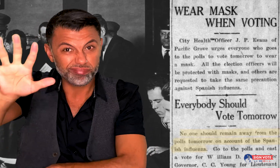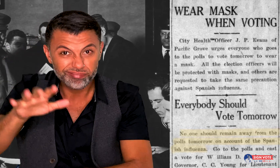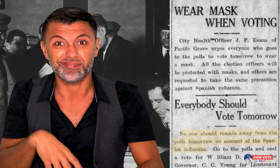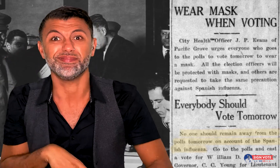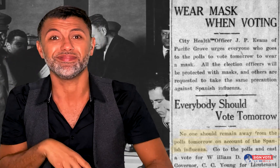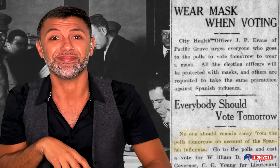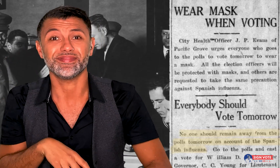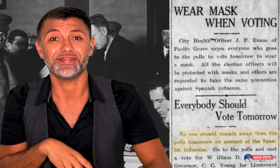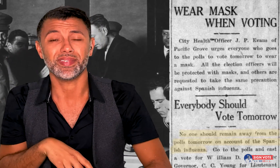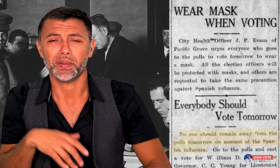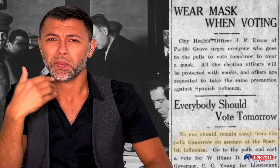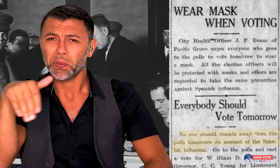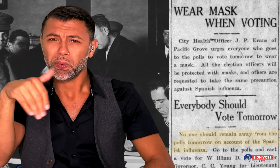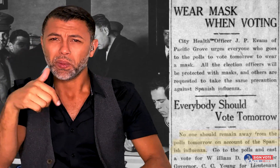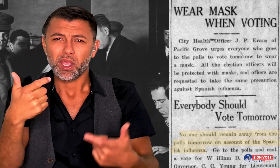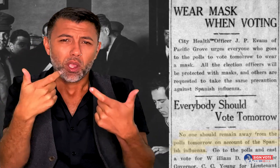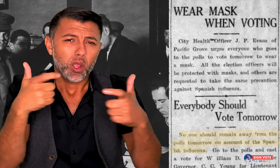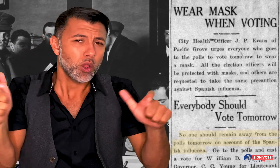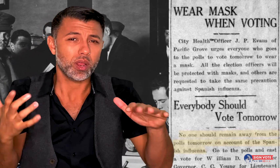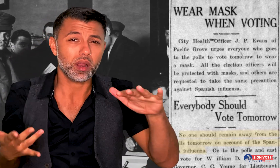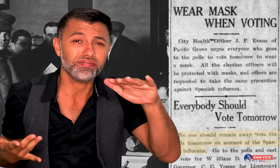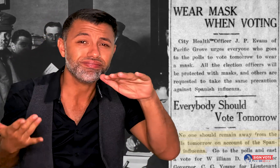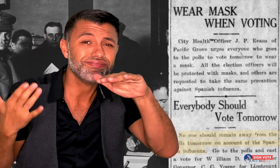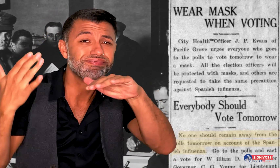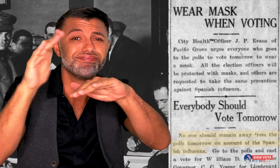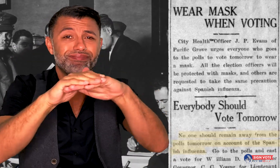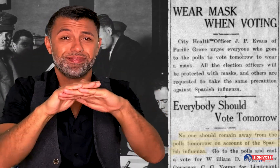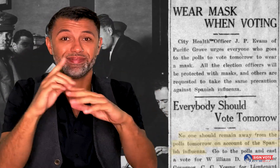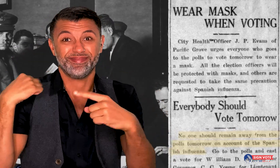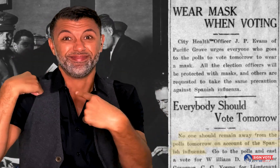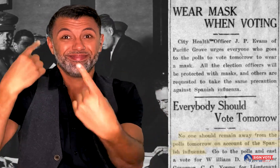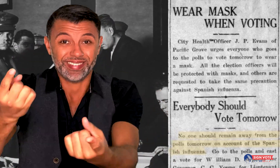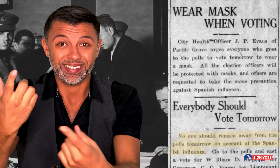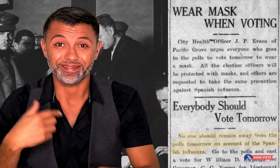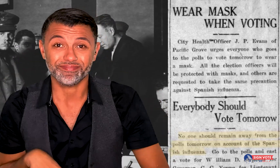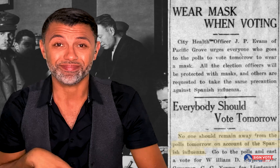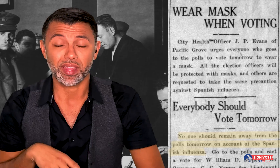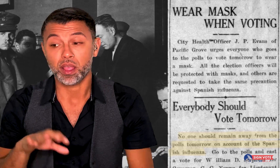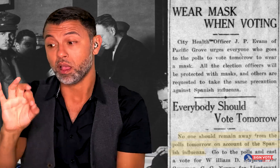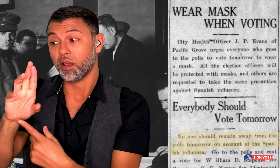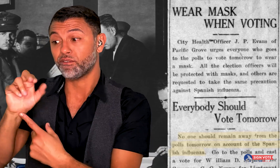by mail, and this trend has been growing ever since.